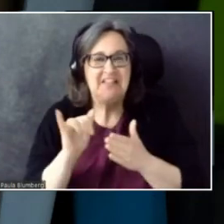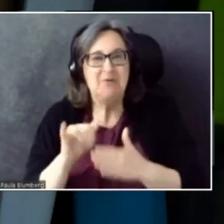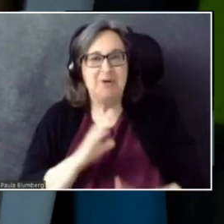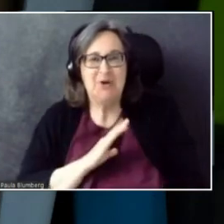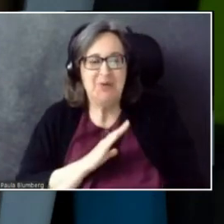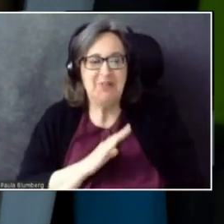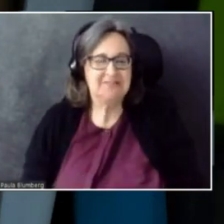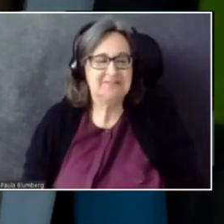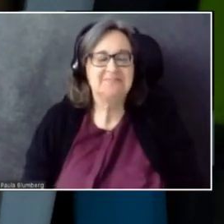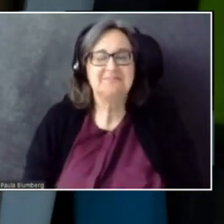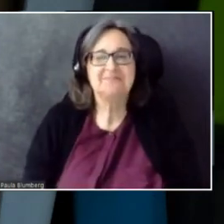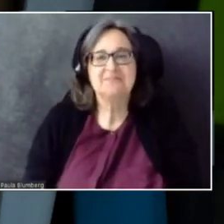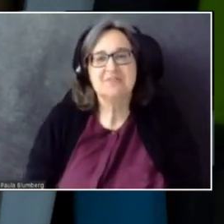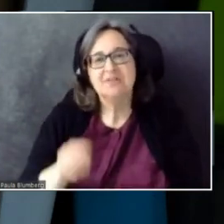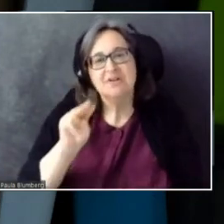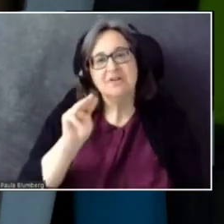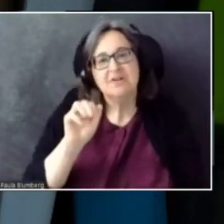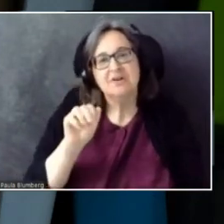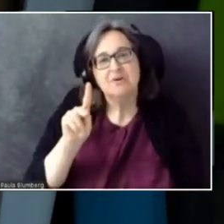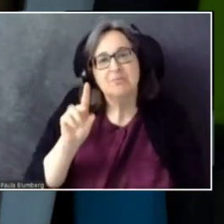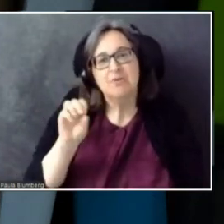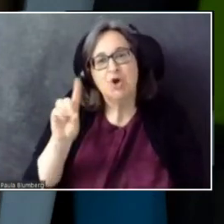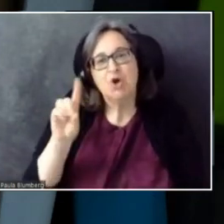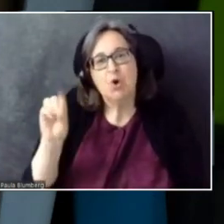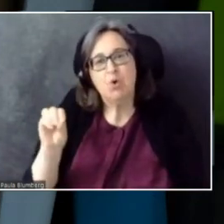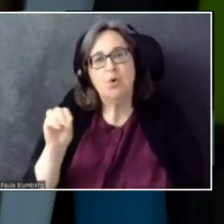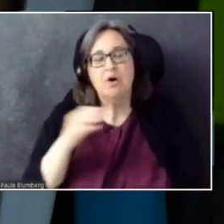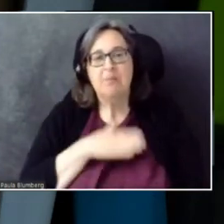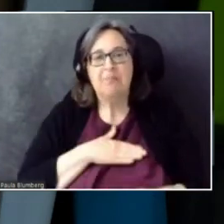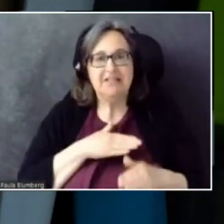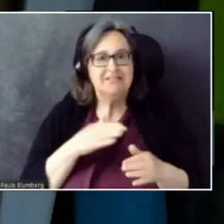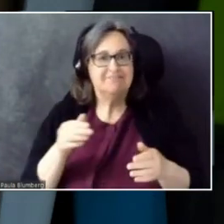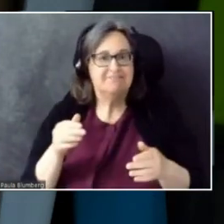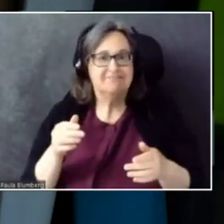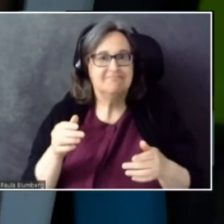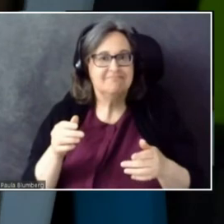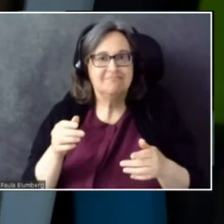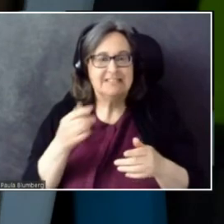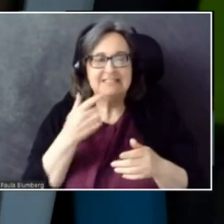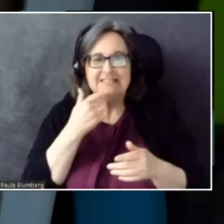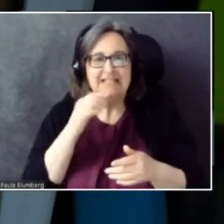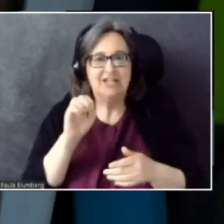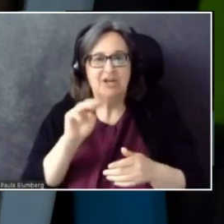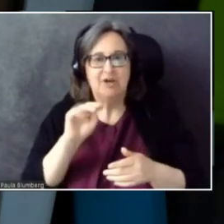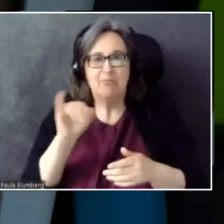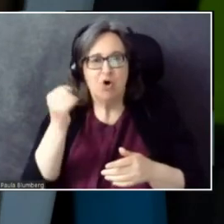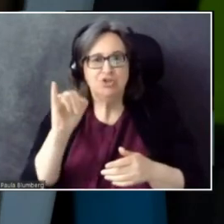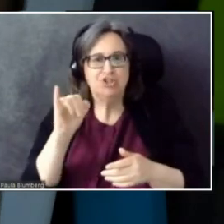Well... Makoto, if you are here, give us an emoji, and we'll pull you up to show that off. But I thought that was a great comment.